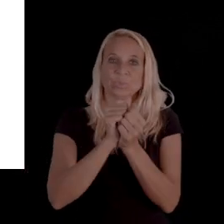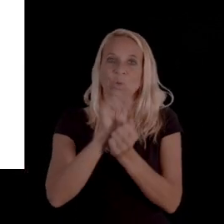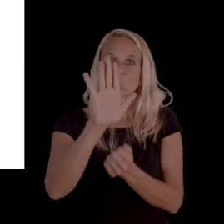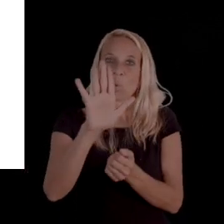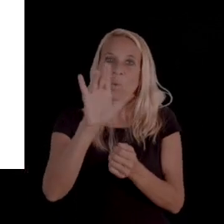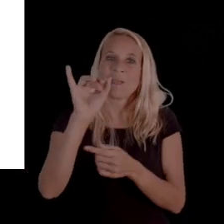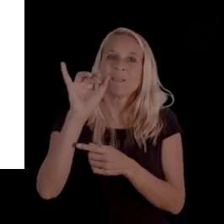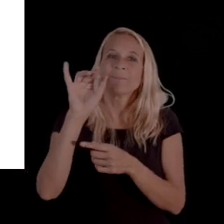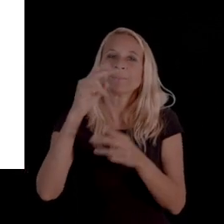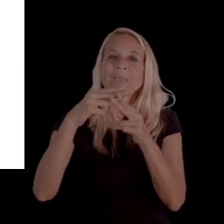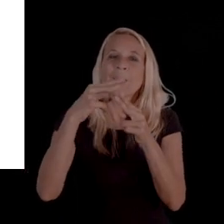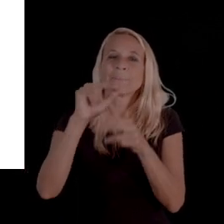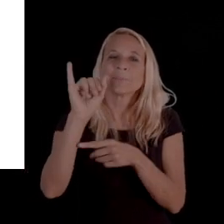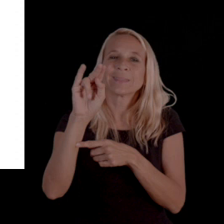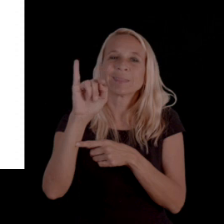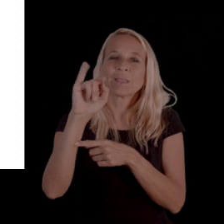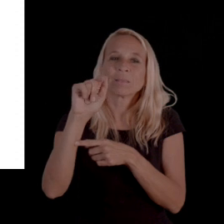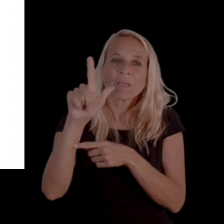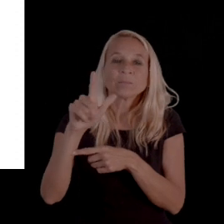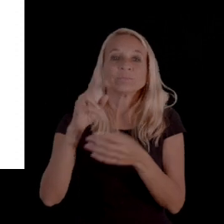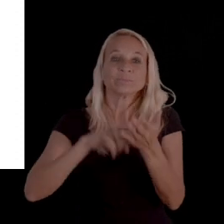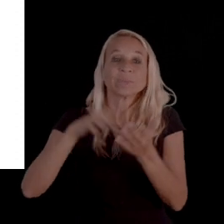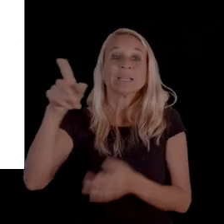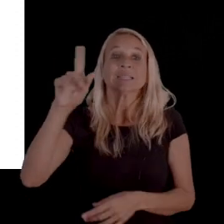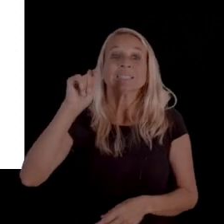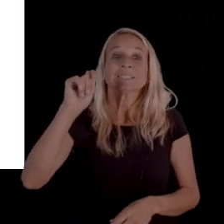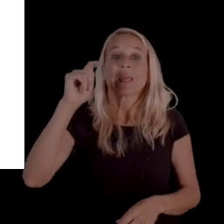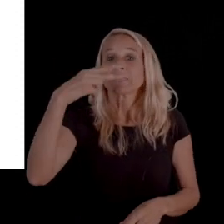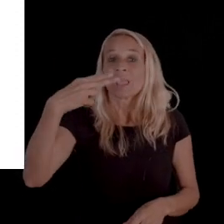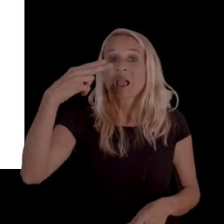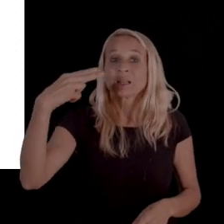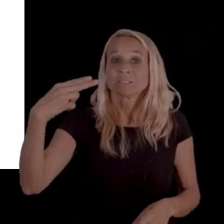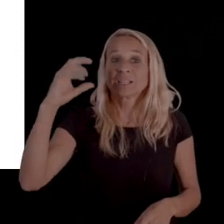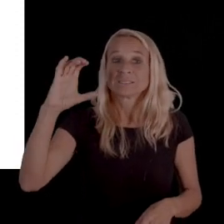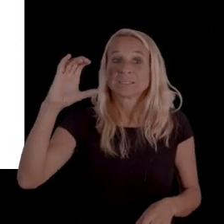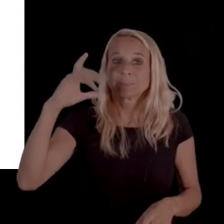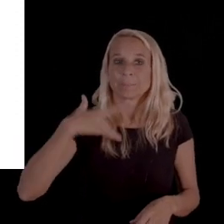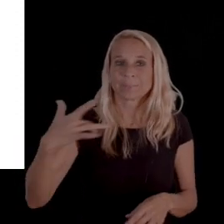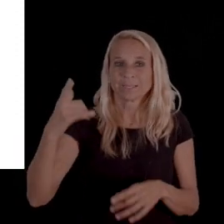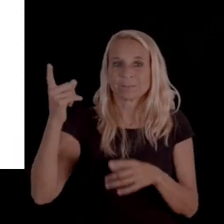within your initial denial notice packet. The Health and Human Services Commission typically does this